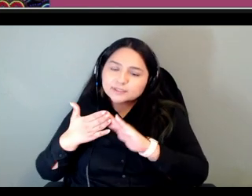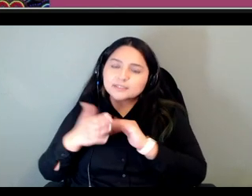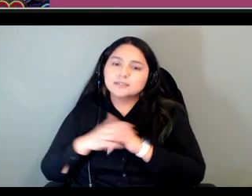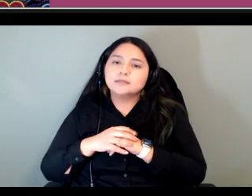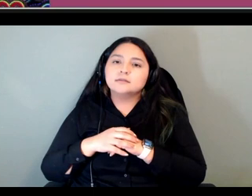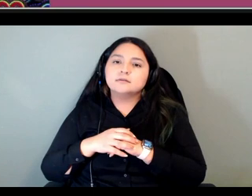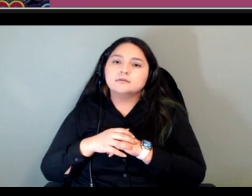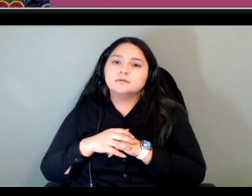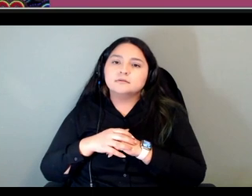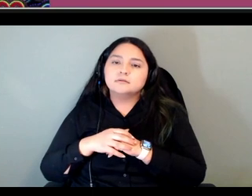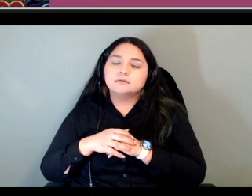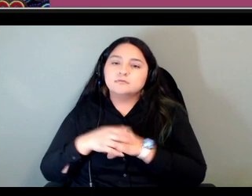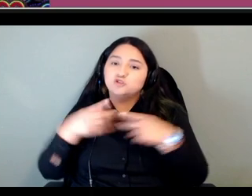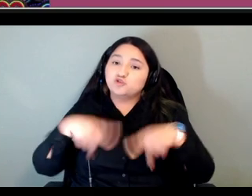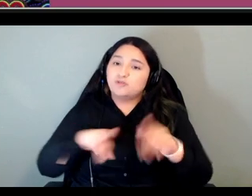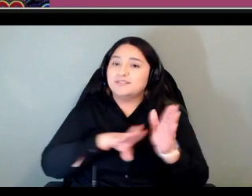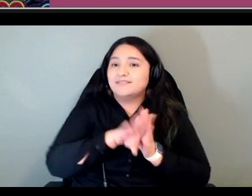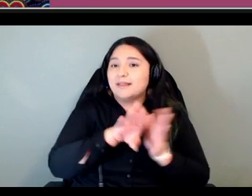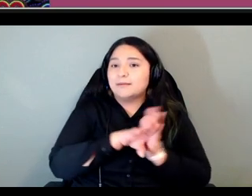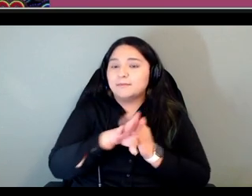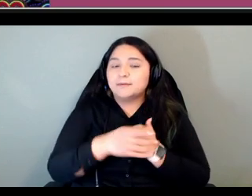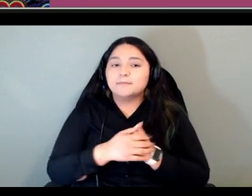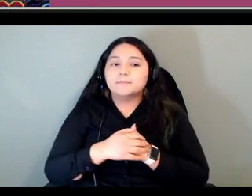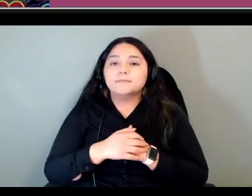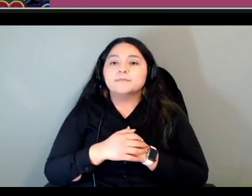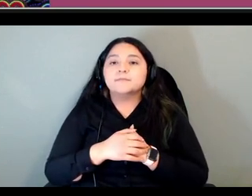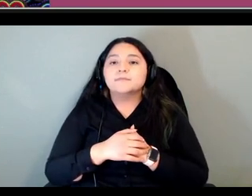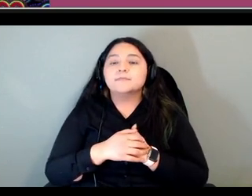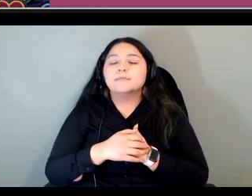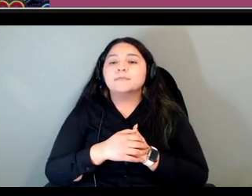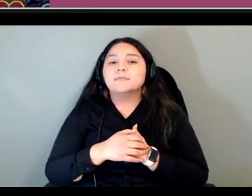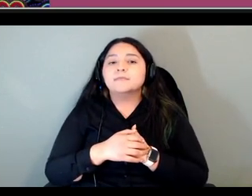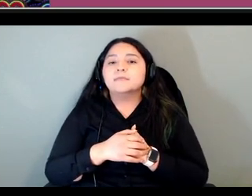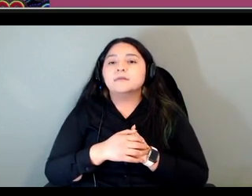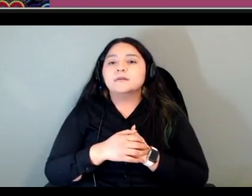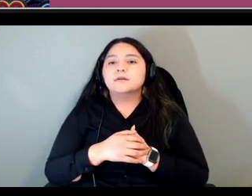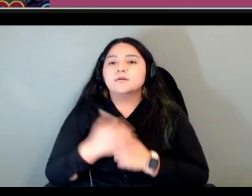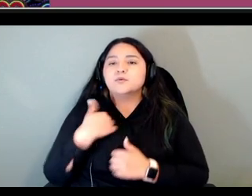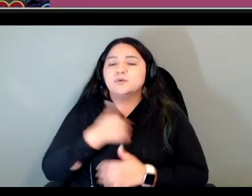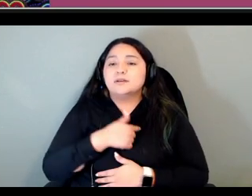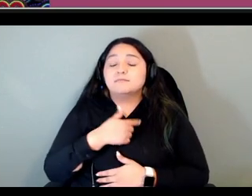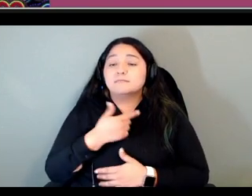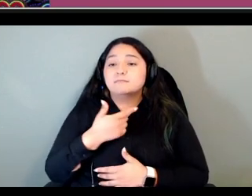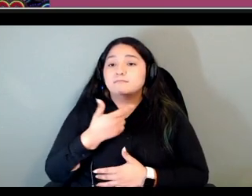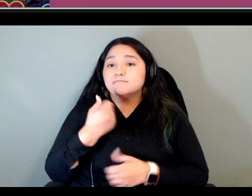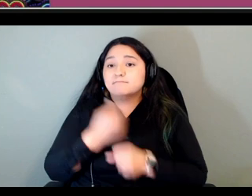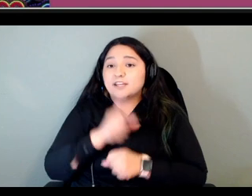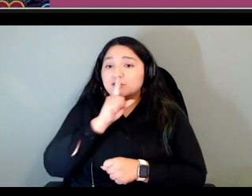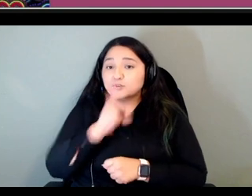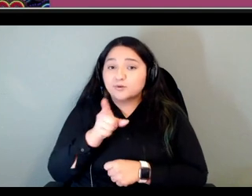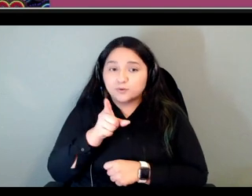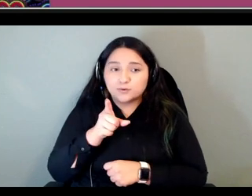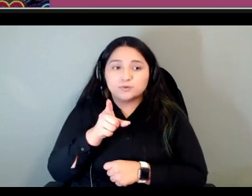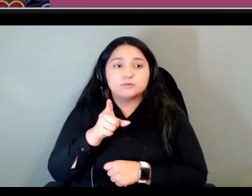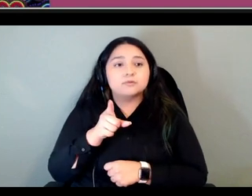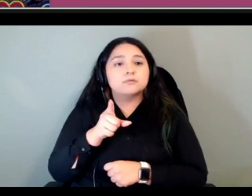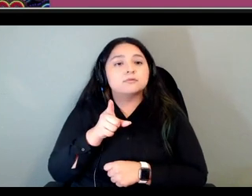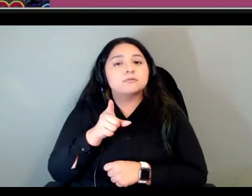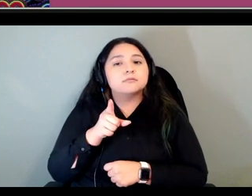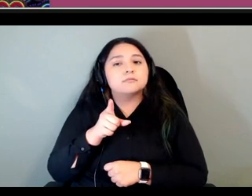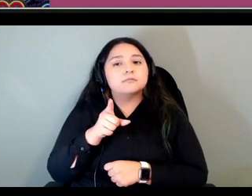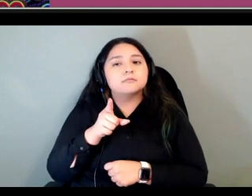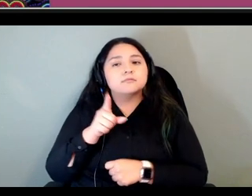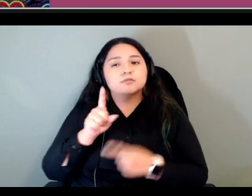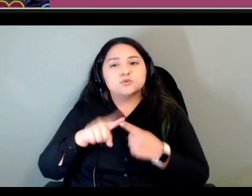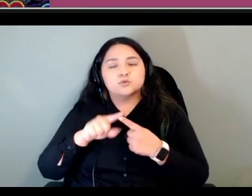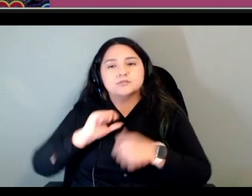in this development we made sure that um we launched a social media group before the course